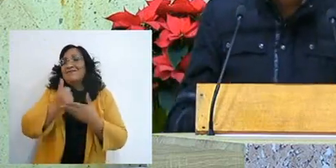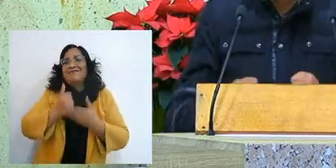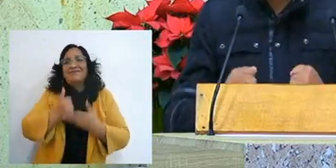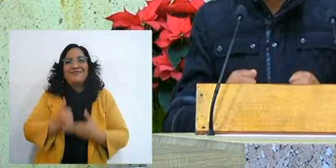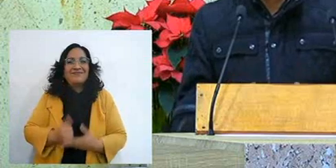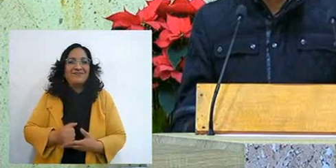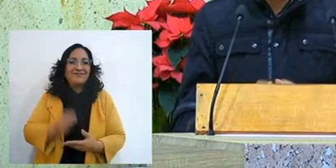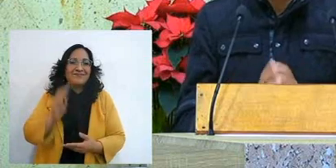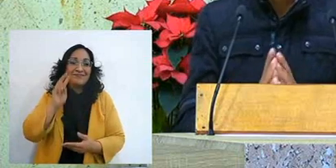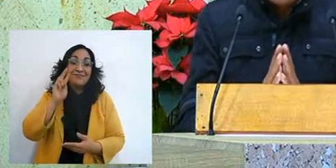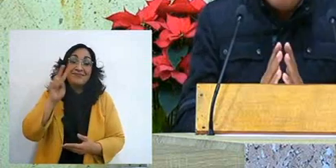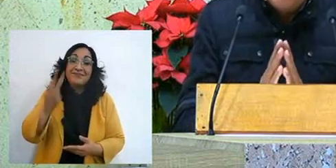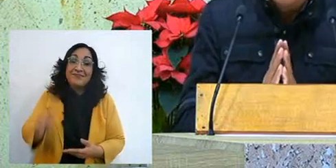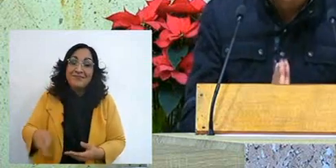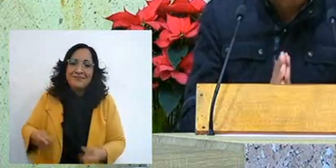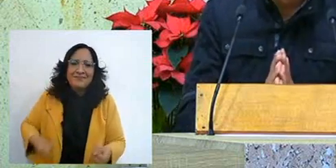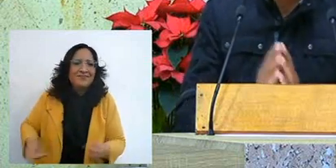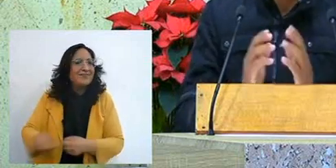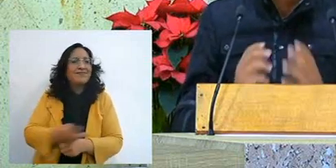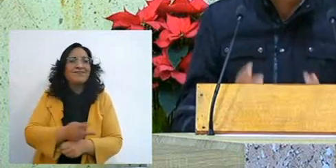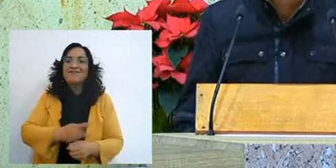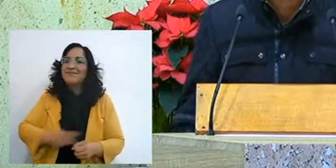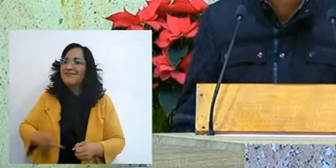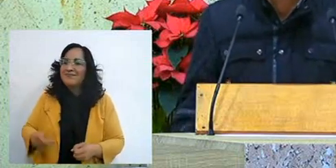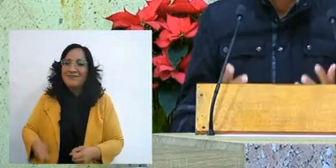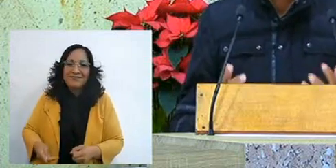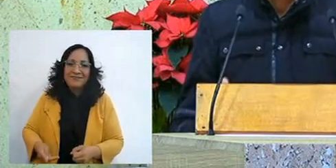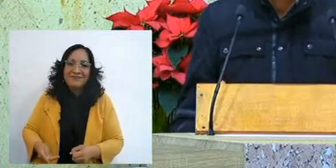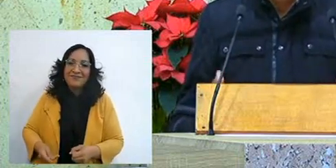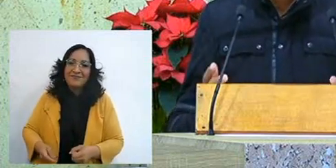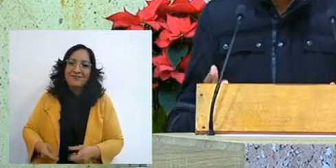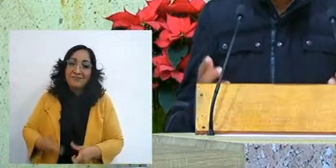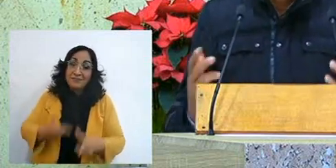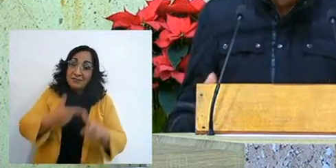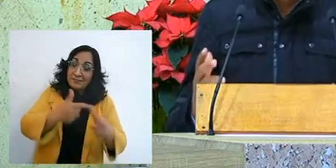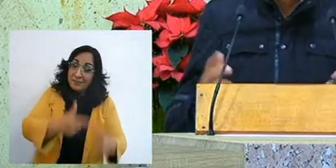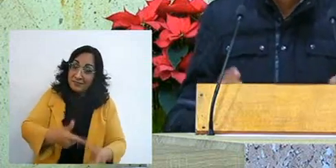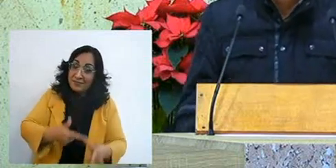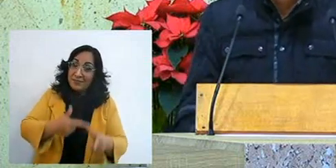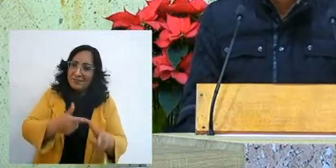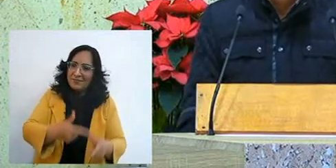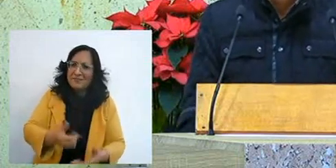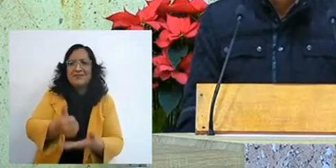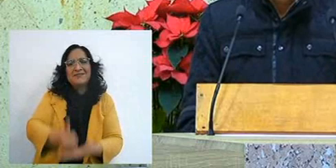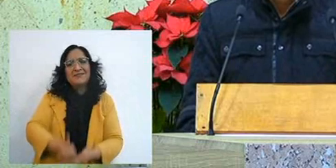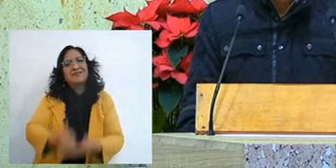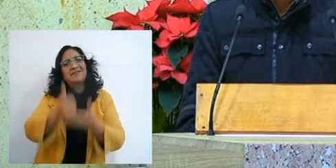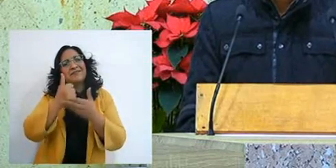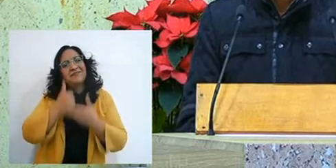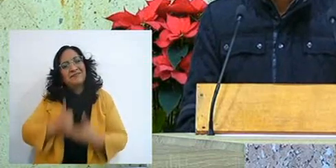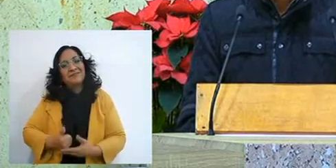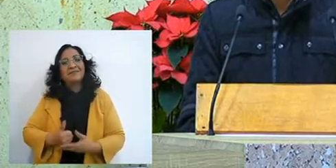you are an Almighty God, give me direction what do I have to do help me,